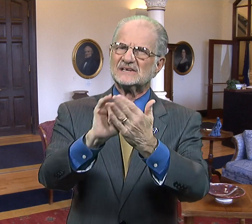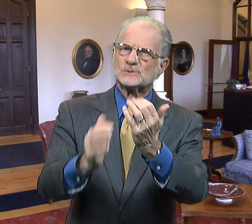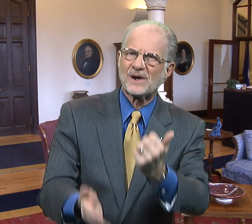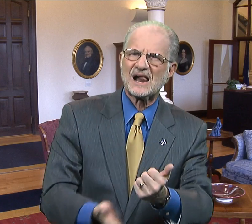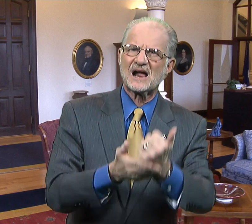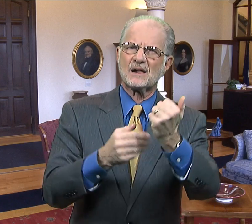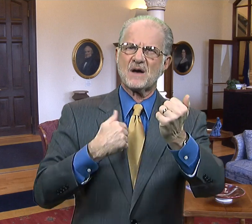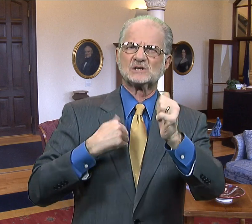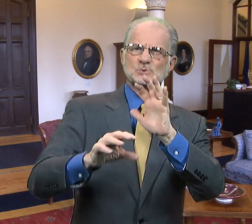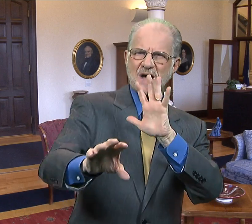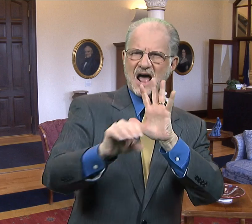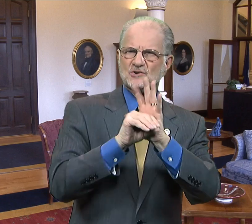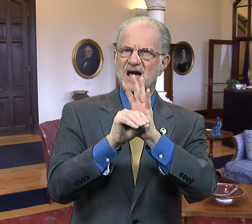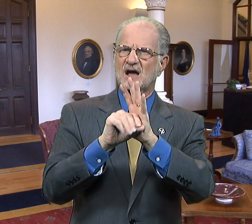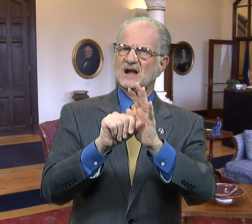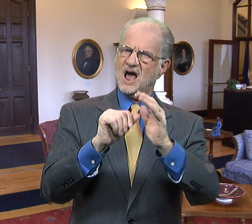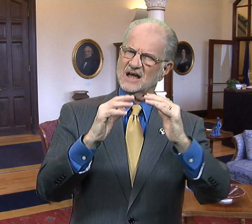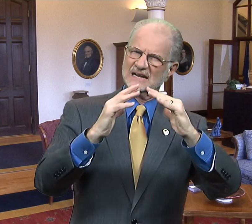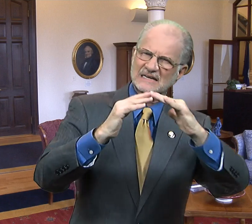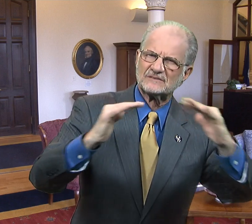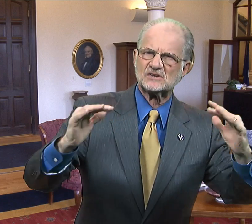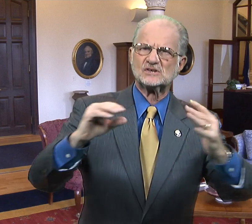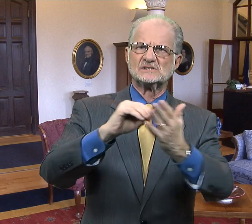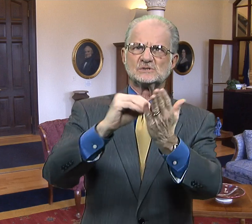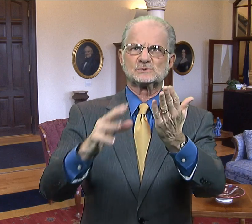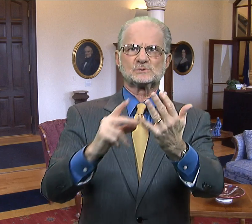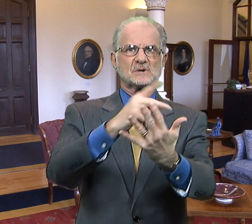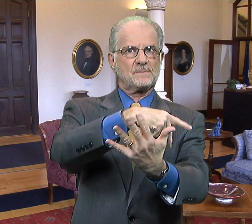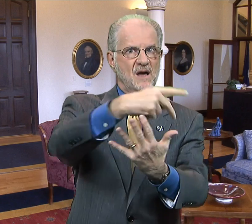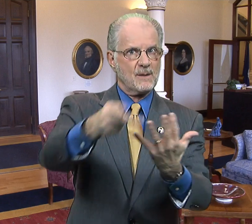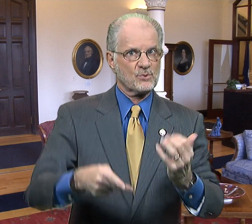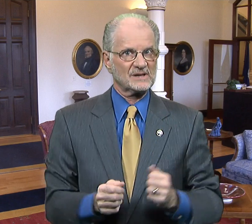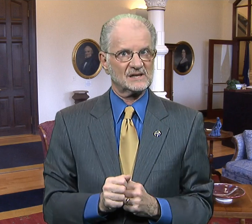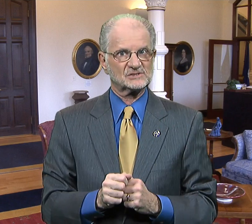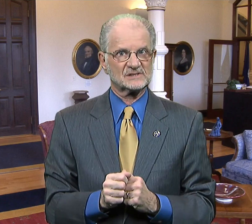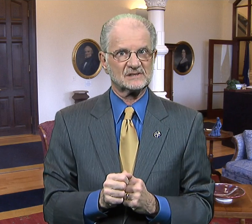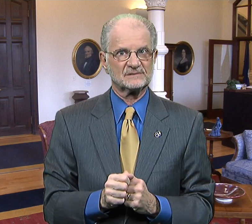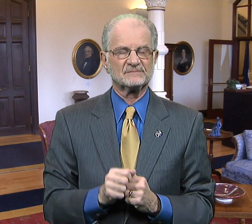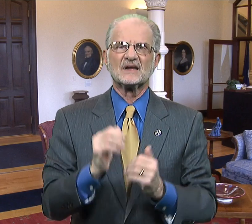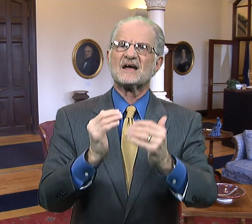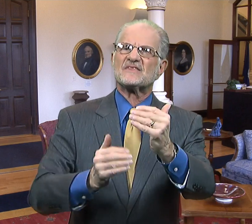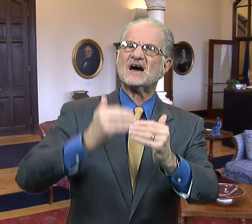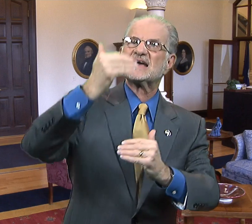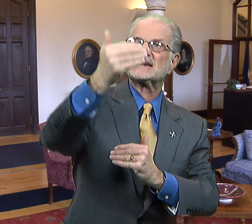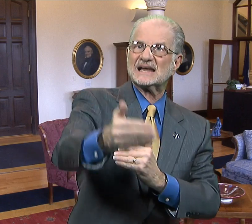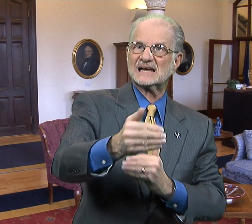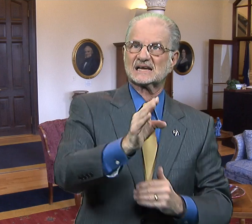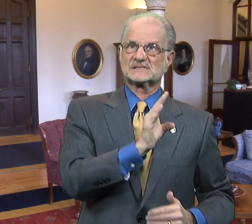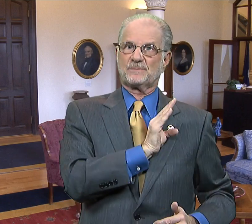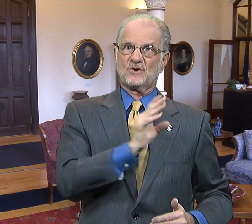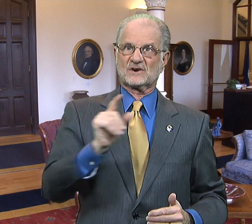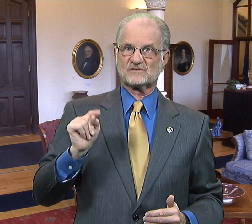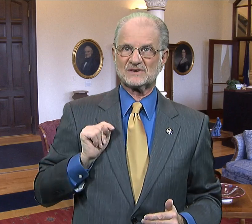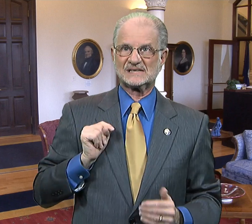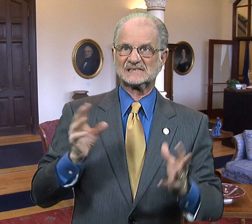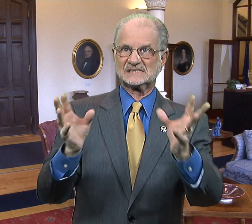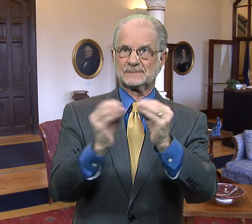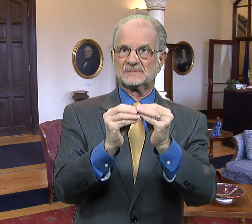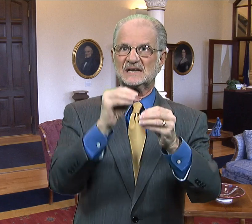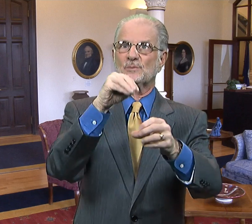This will help us to attract a diverse student population. The next Board of Trustees meeting